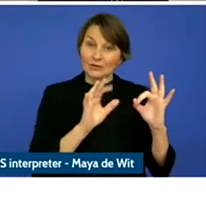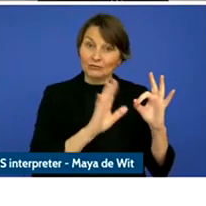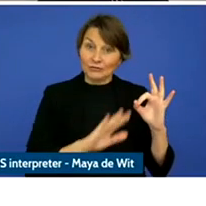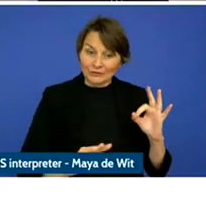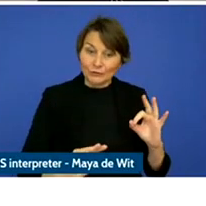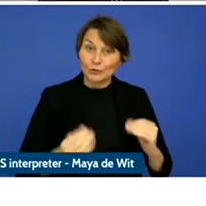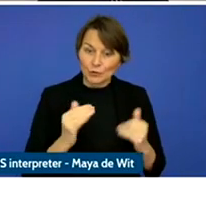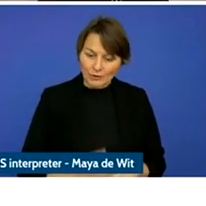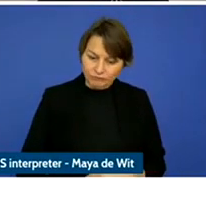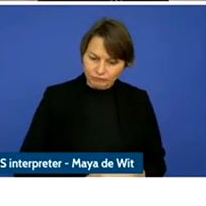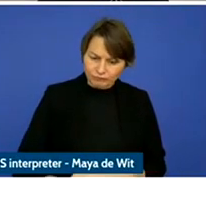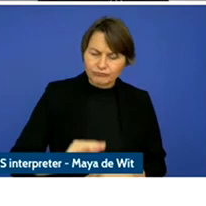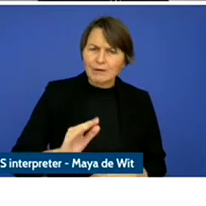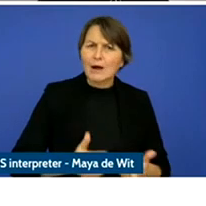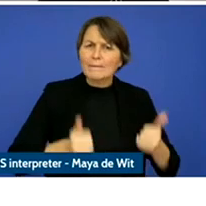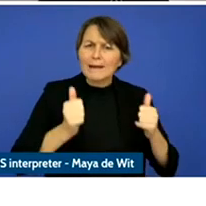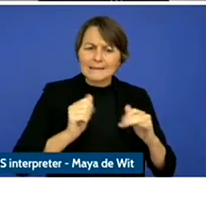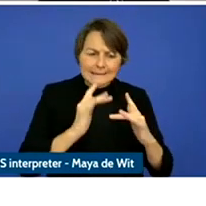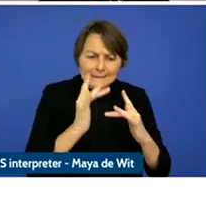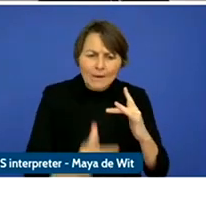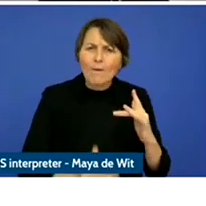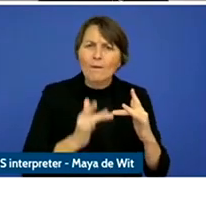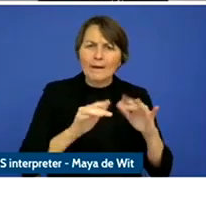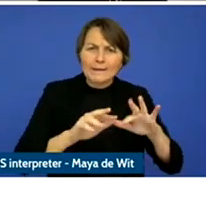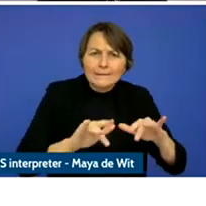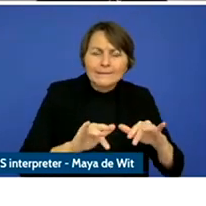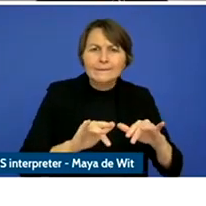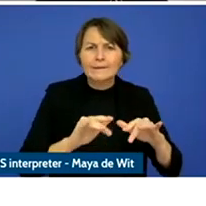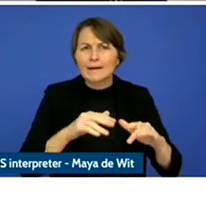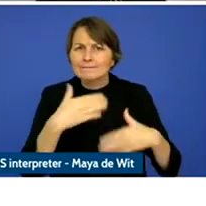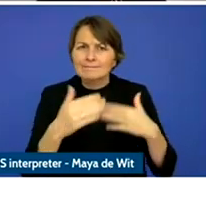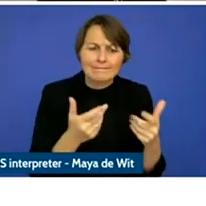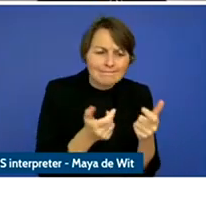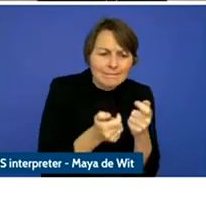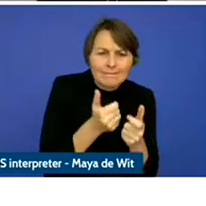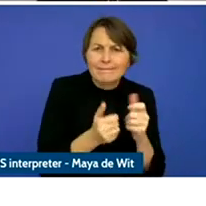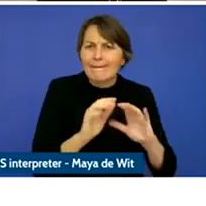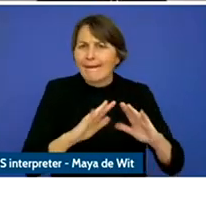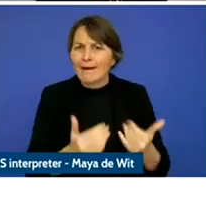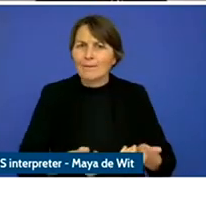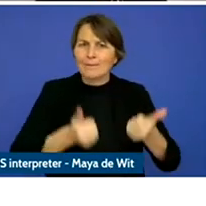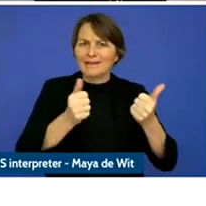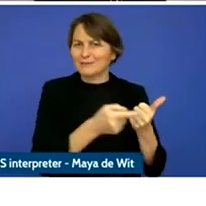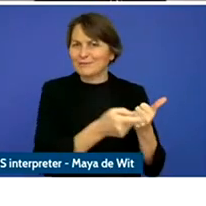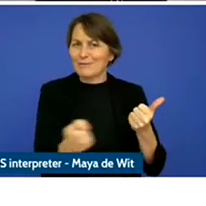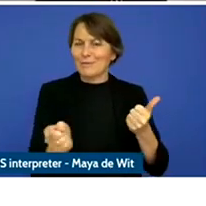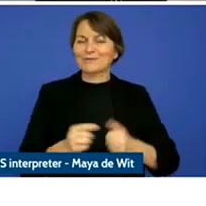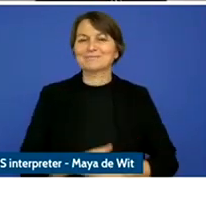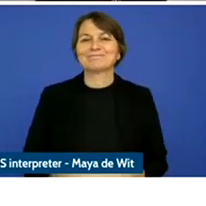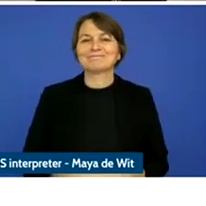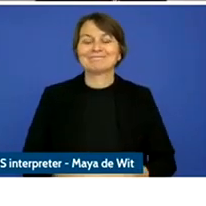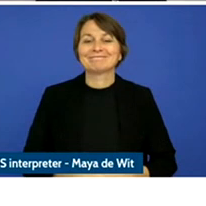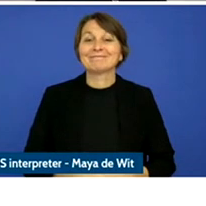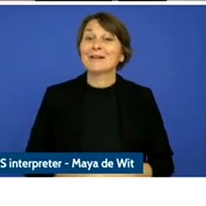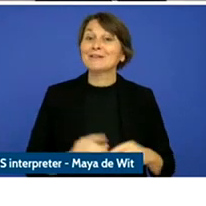And speaking of youth, I would really like to extend my congratulations and thanks to the youth panel.